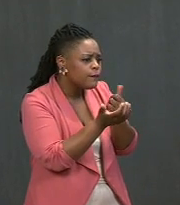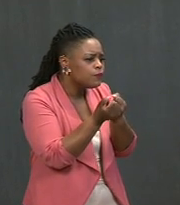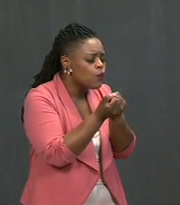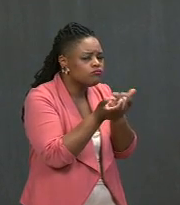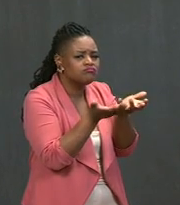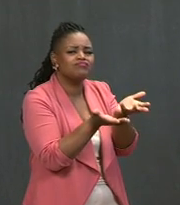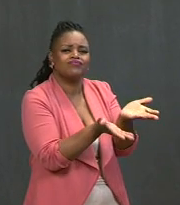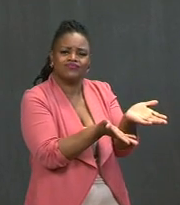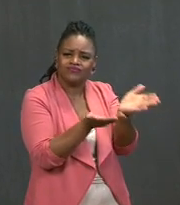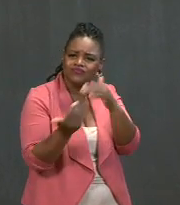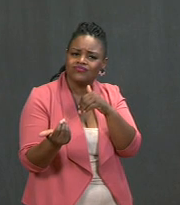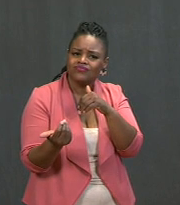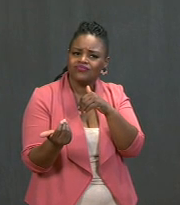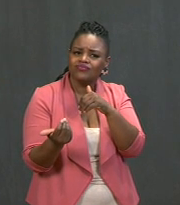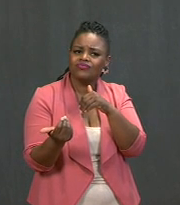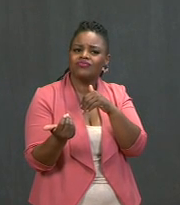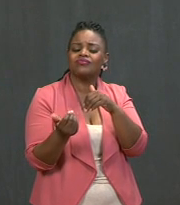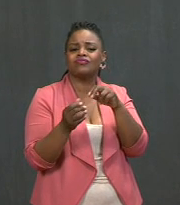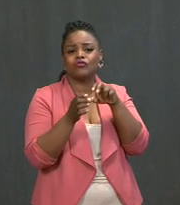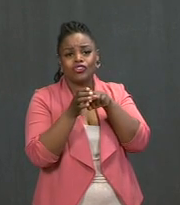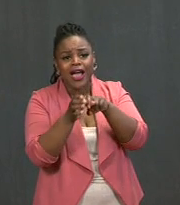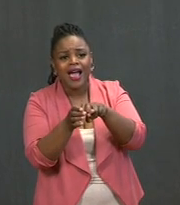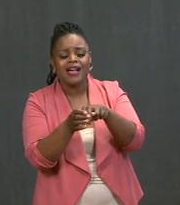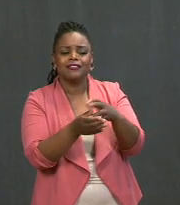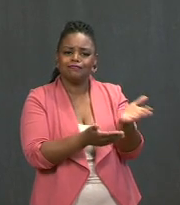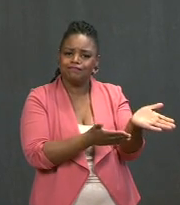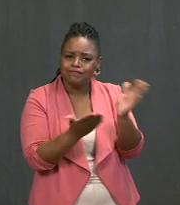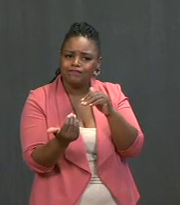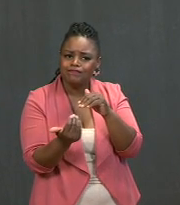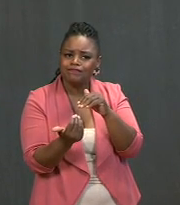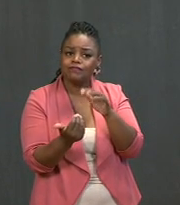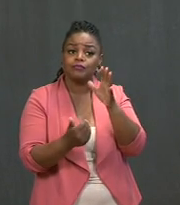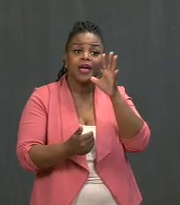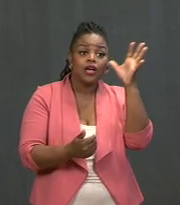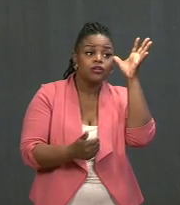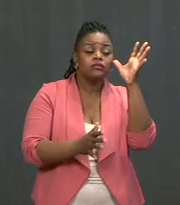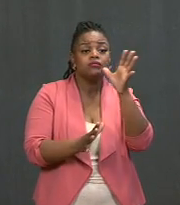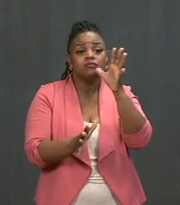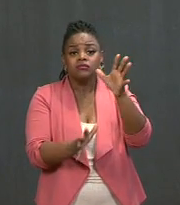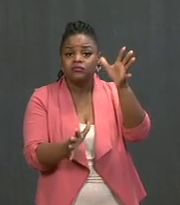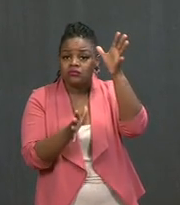Pick them up, drive them. It can be your parents, your grandparents, your aunt, uncle, your neighbors.